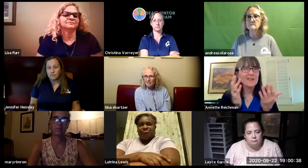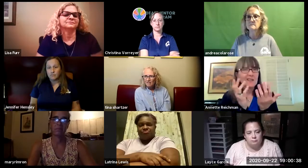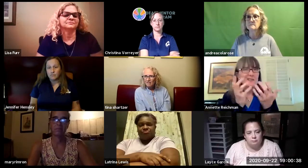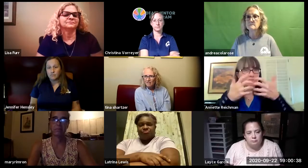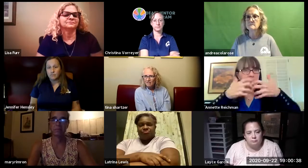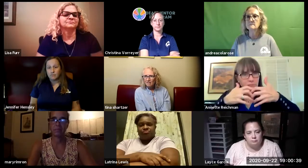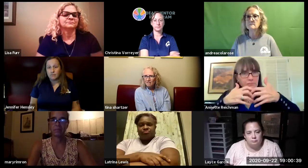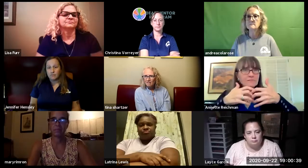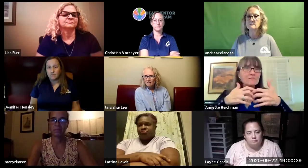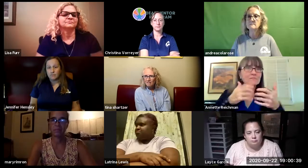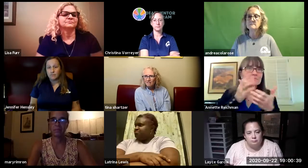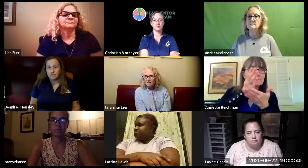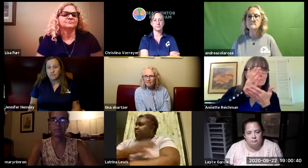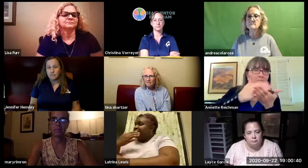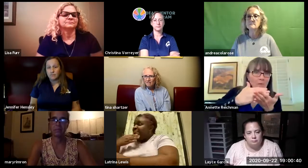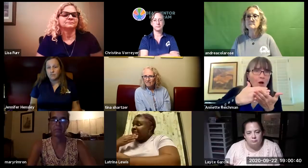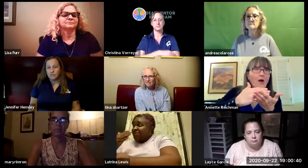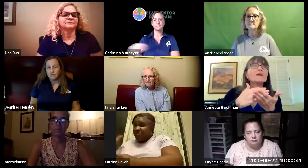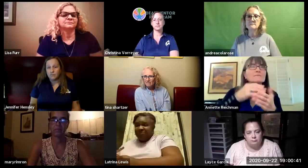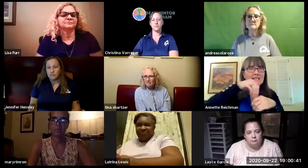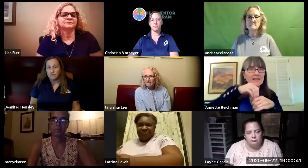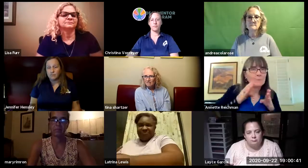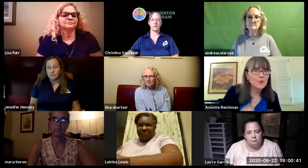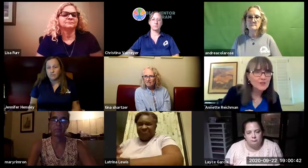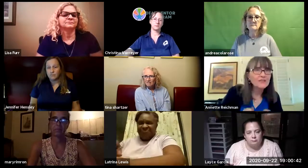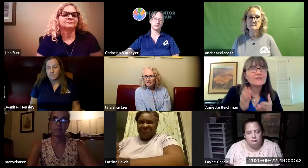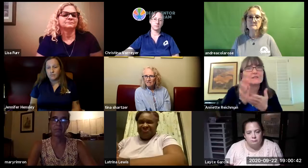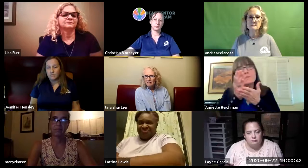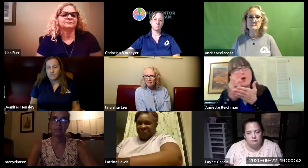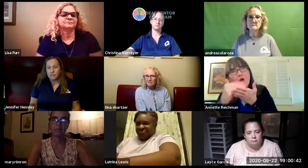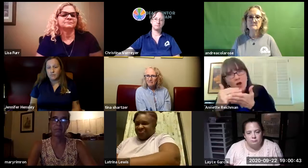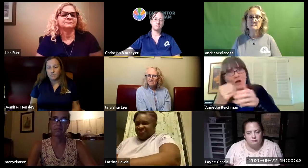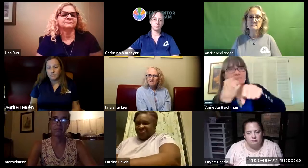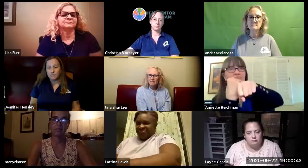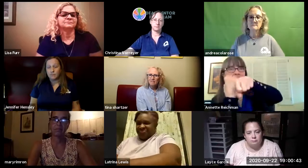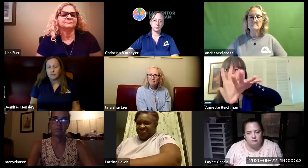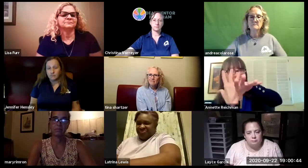like we were before this pandemic